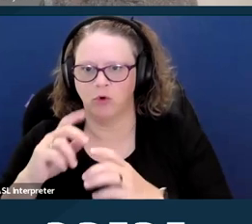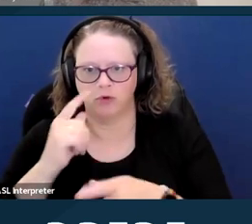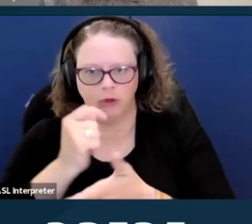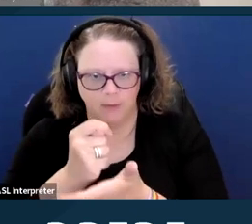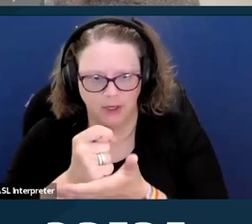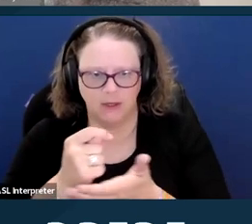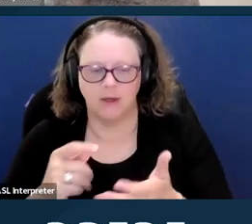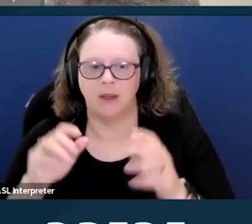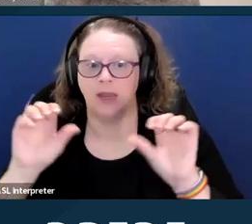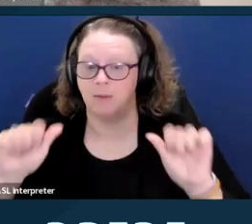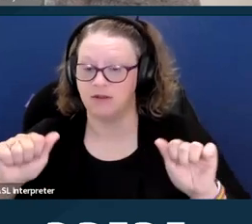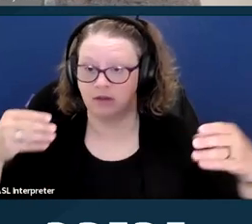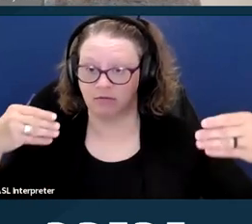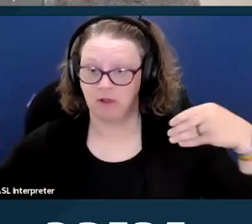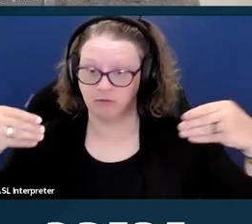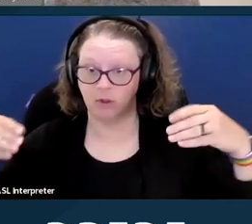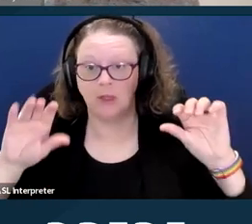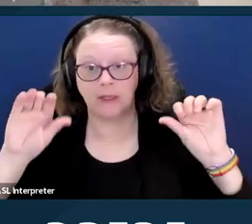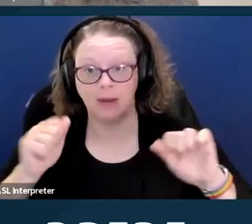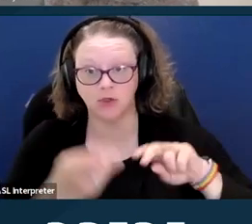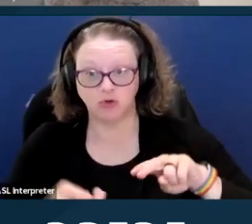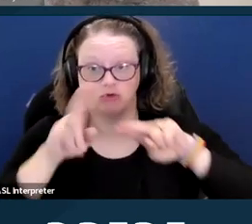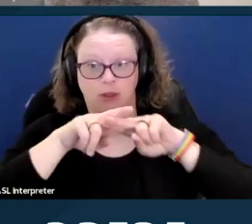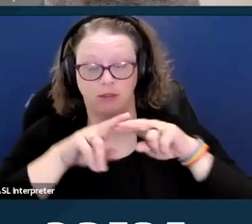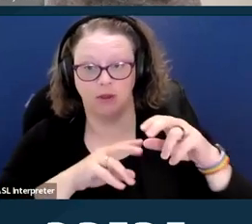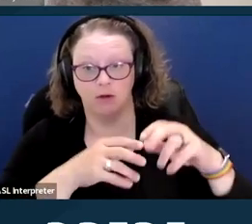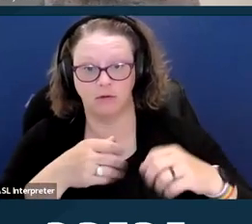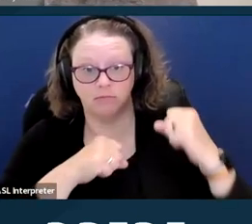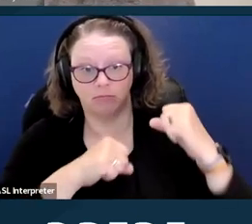reasonable accommodations, supported decision-making,